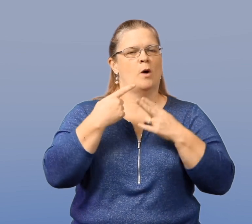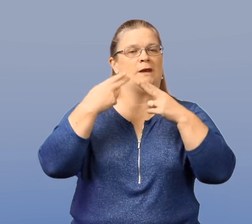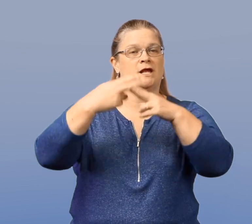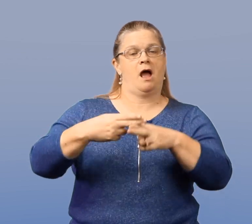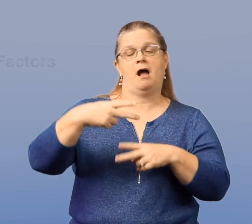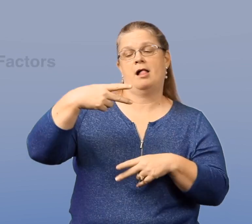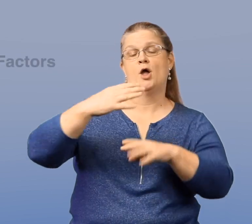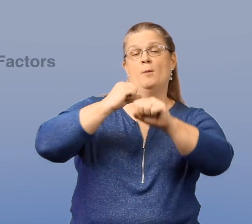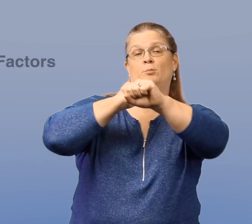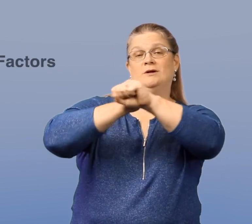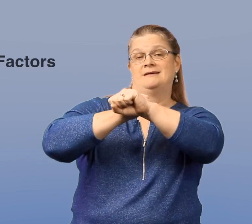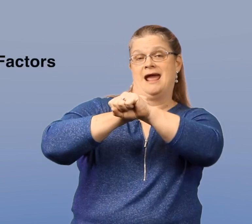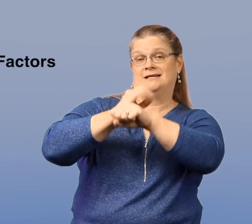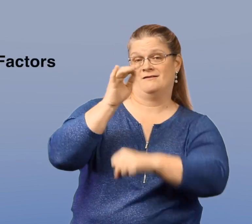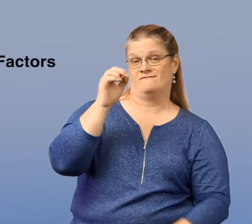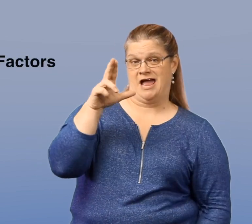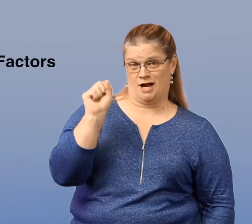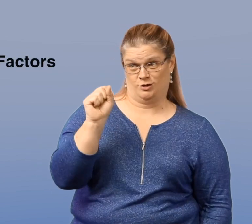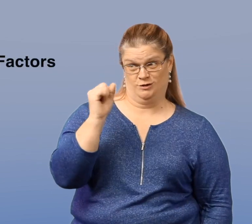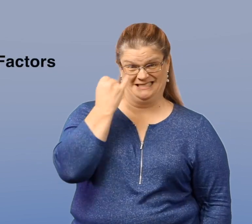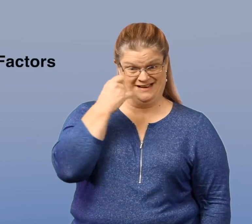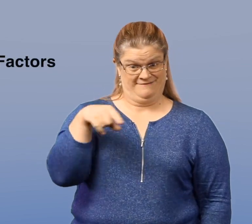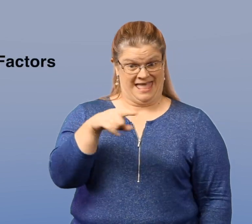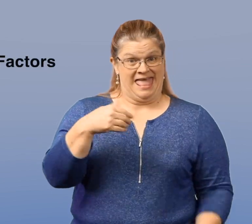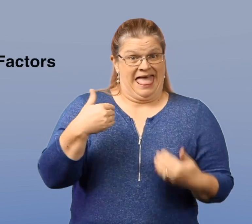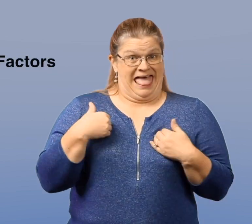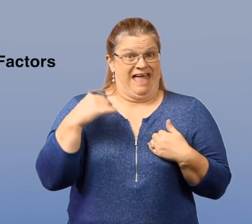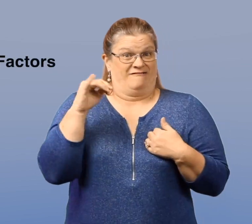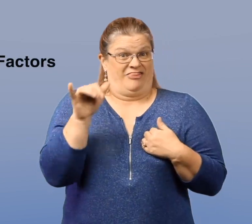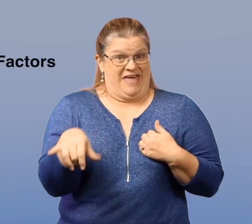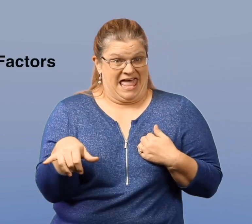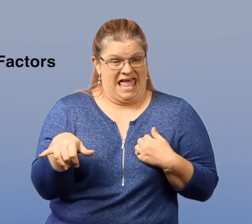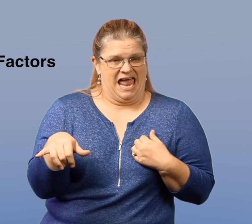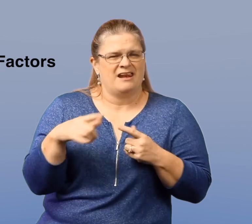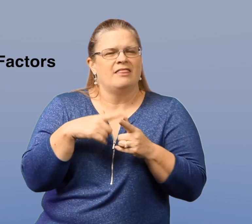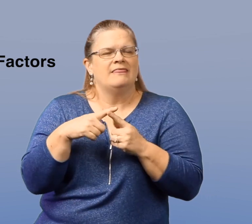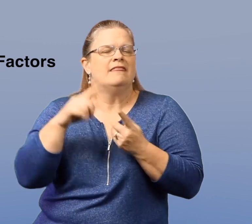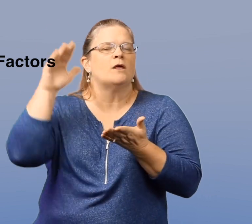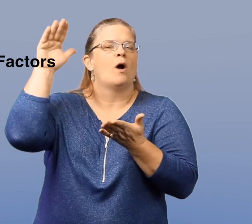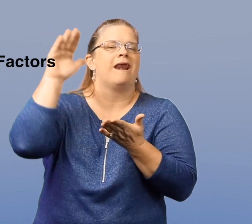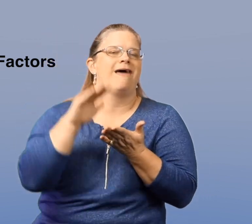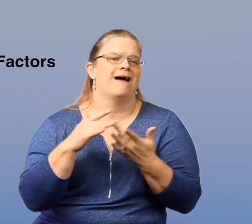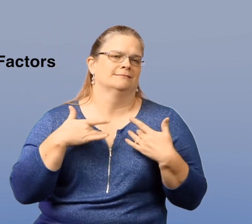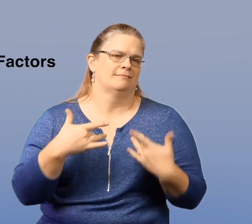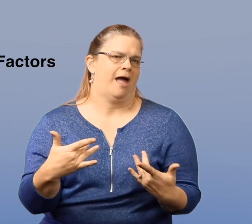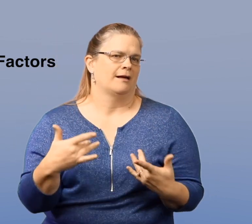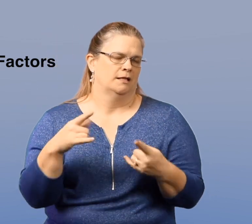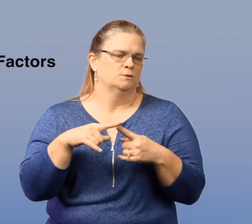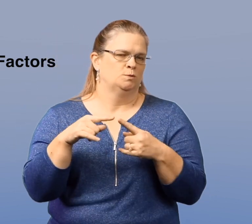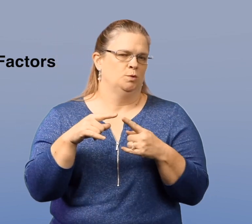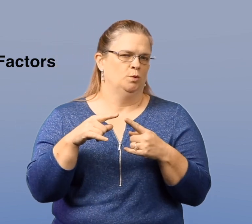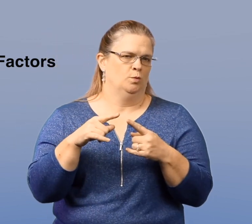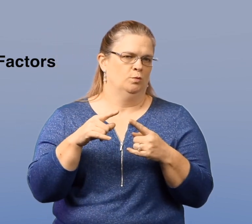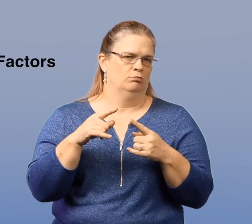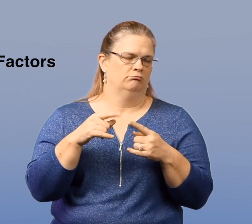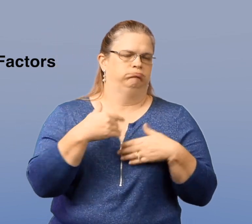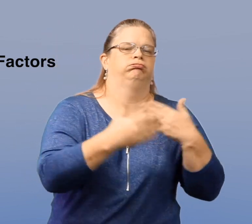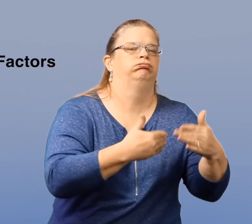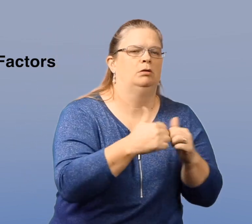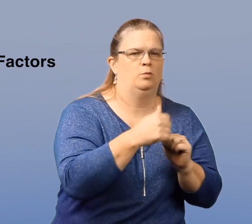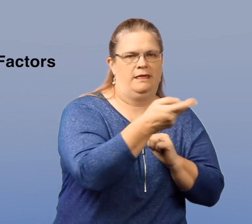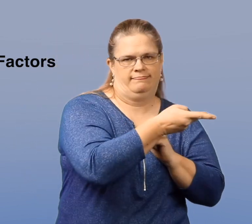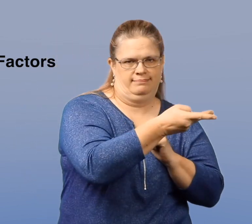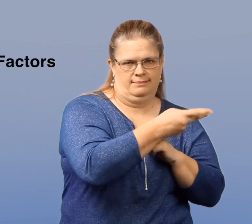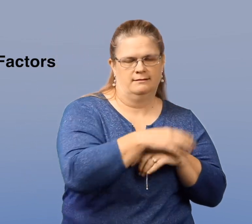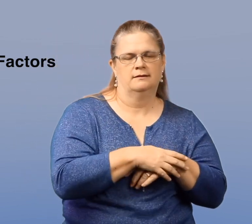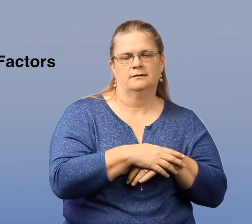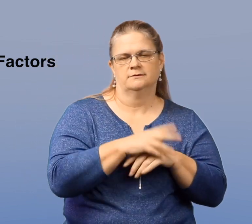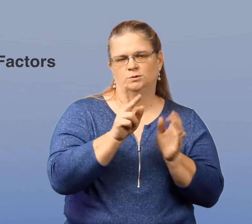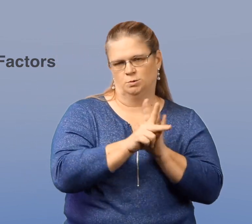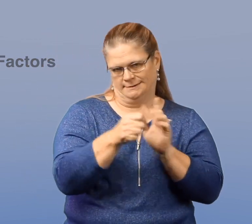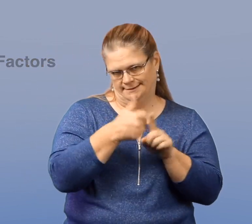If someone has what we call protective factors, then they are less likely to lead to suicide.